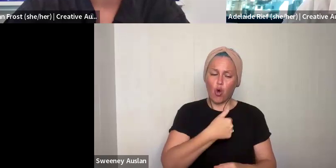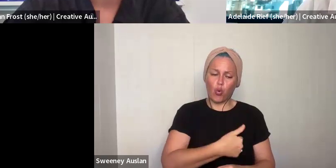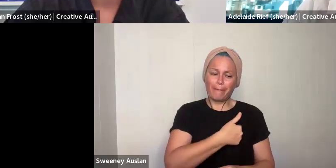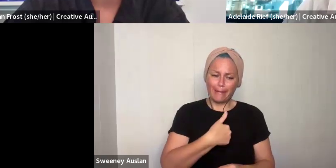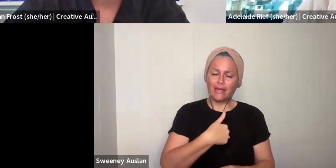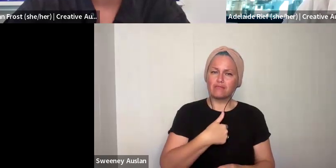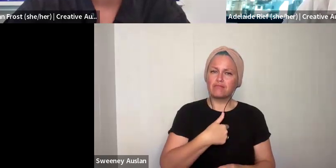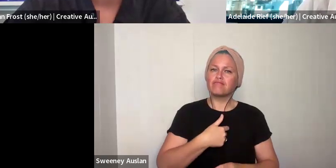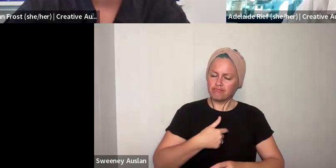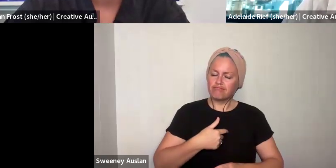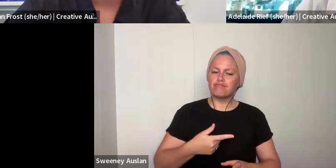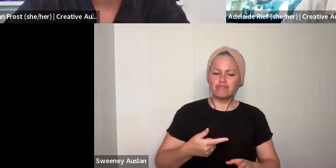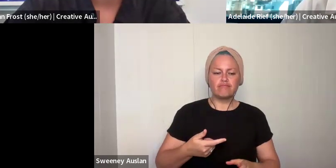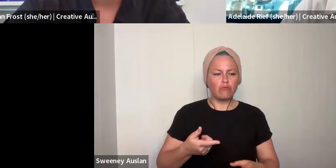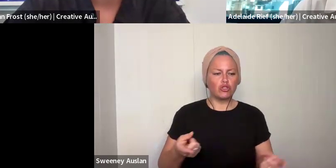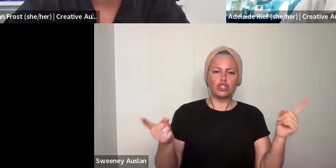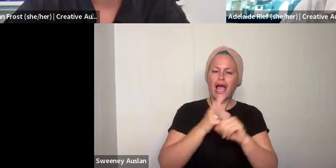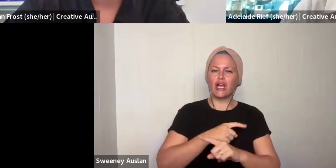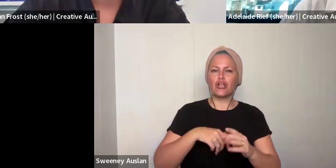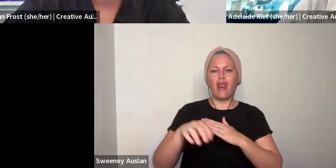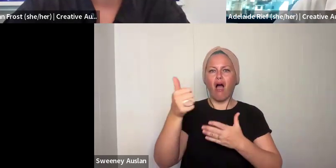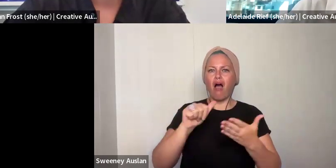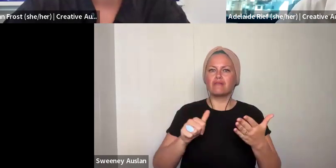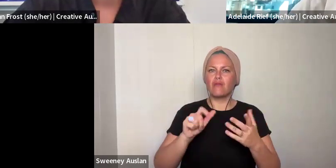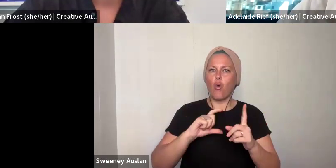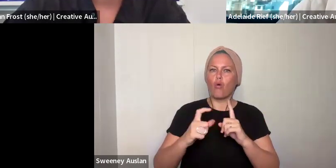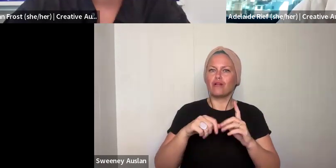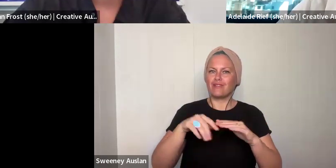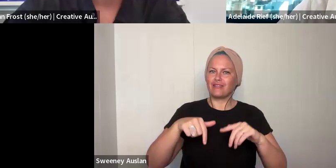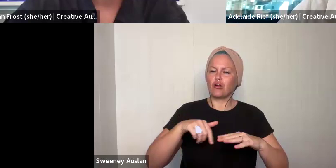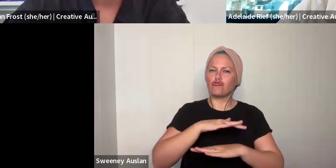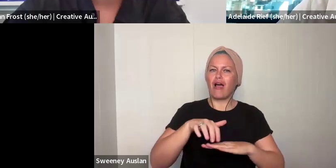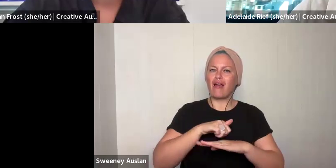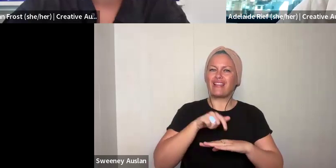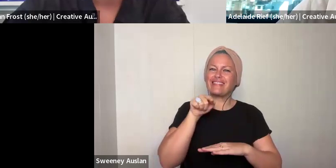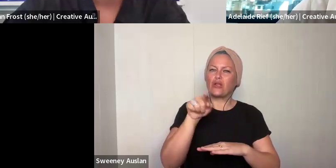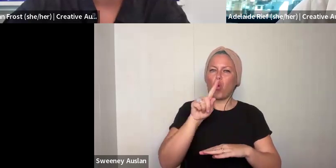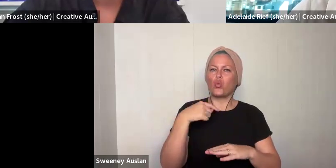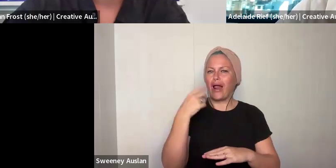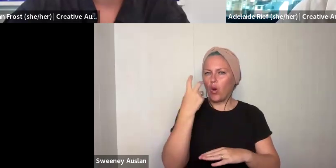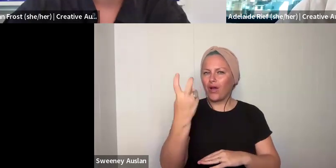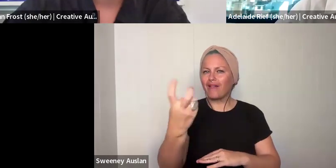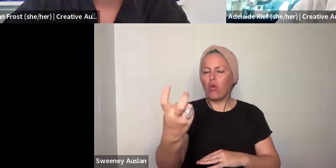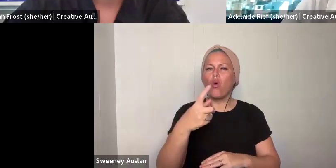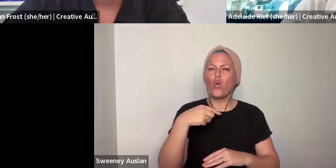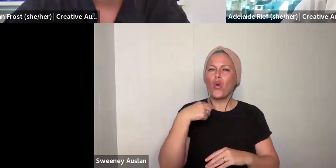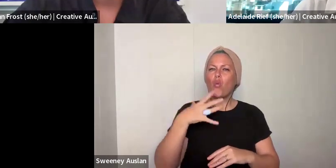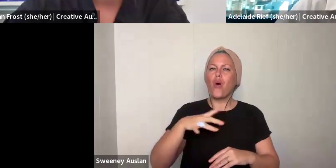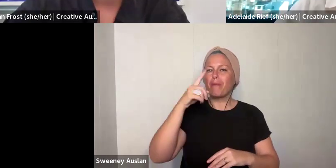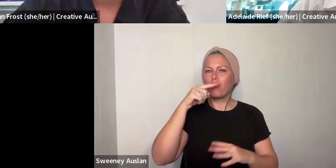to be motivated in your participation in this program? Do you have a commitment to change in Australian arts and culture? Those